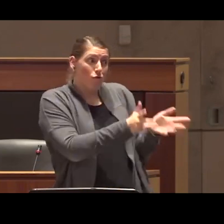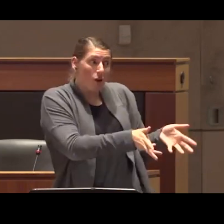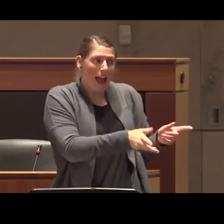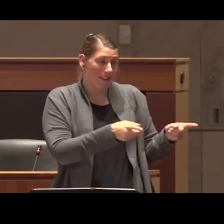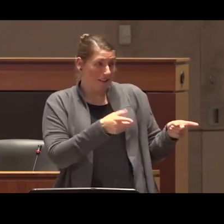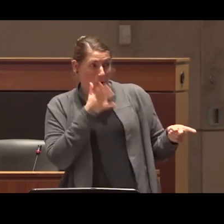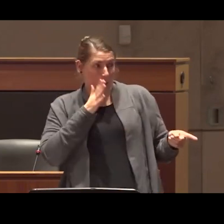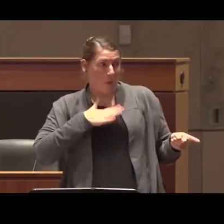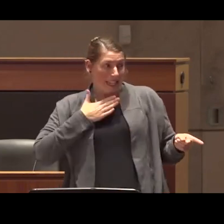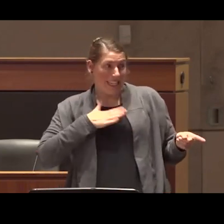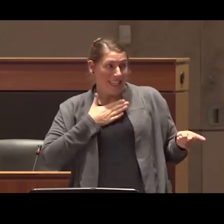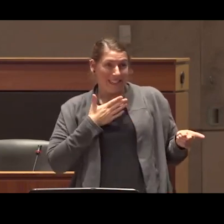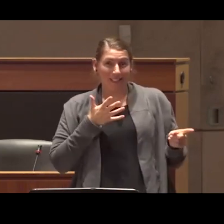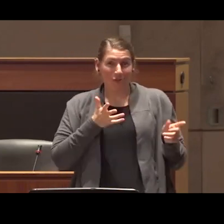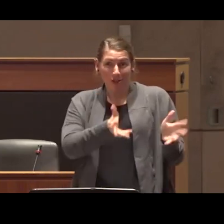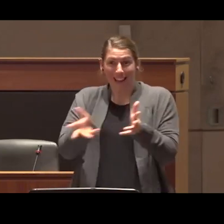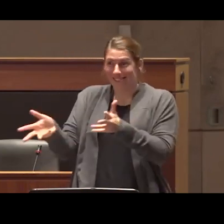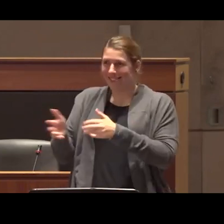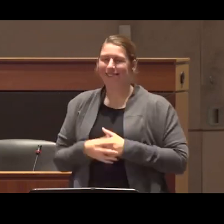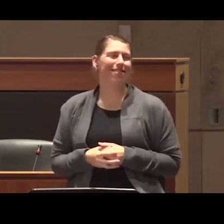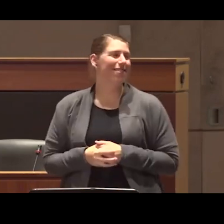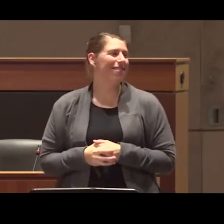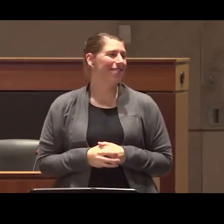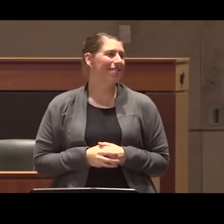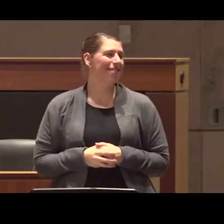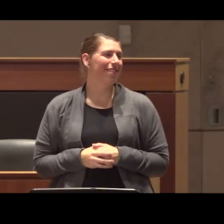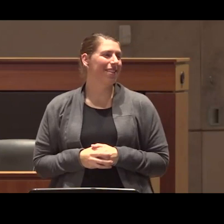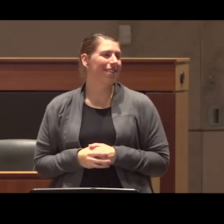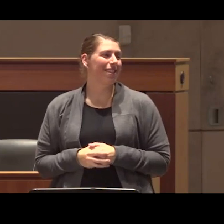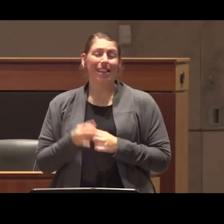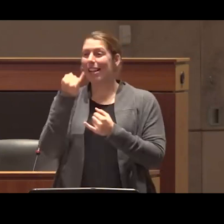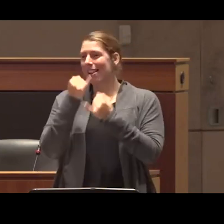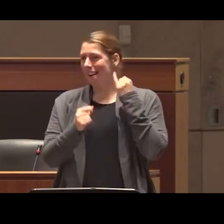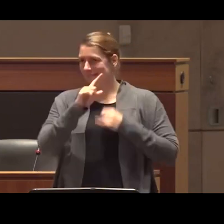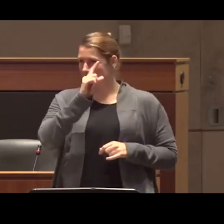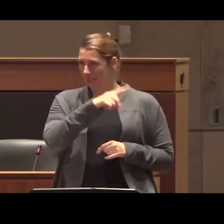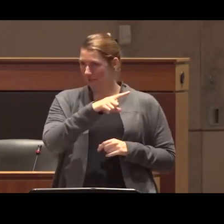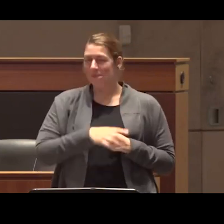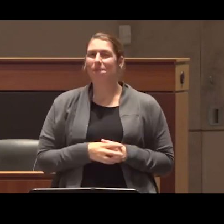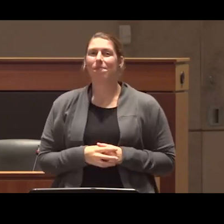sure she would be be happy to to talk so just to finish up with one more question I apologize to